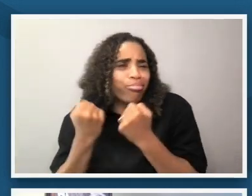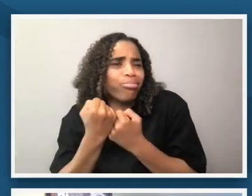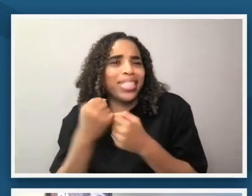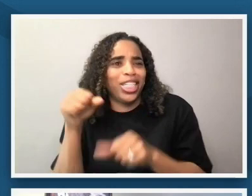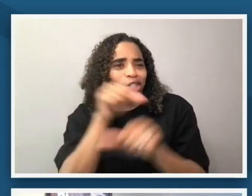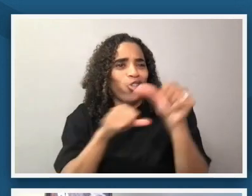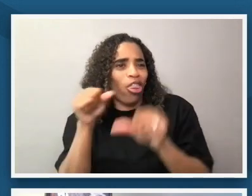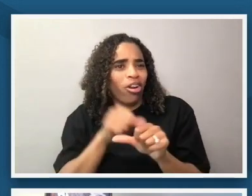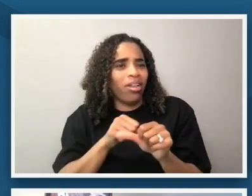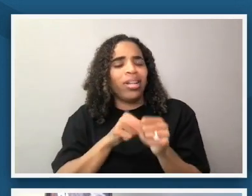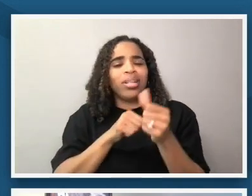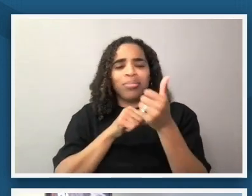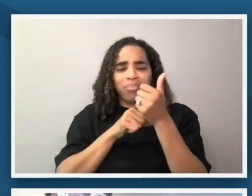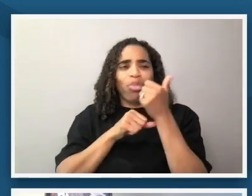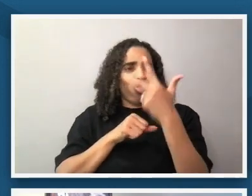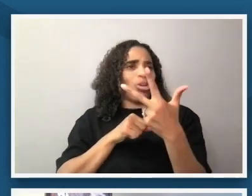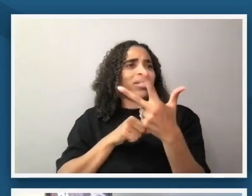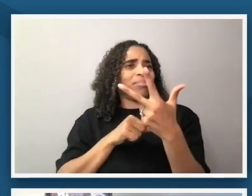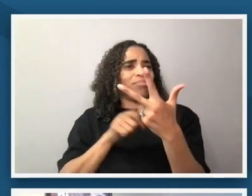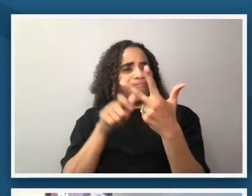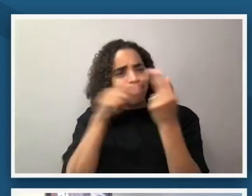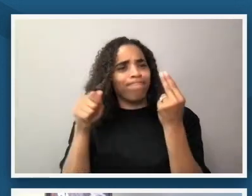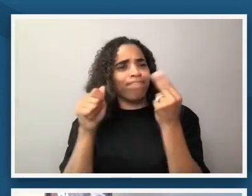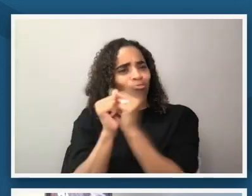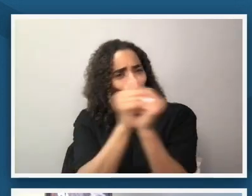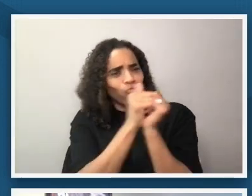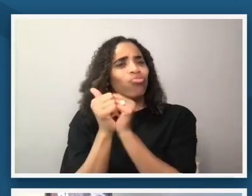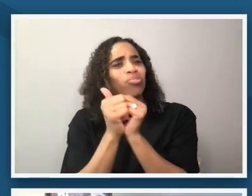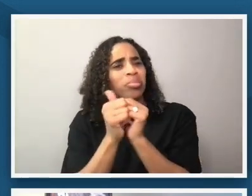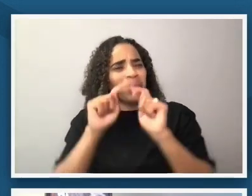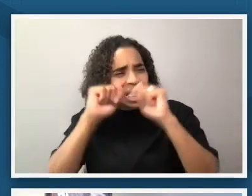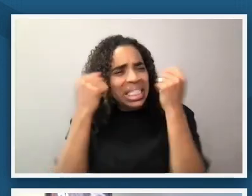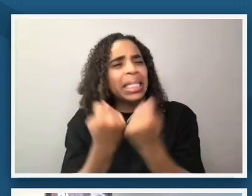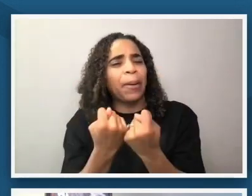at in this particular moment um that is